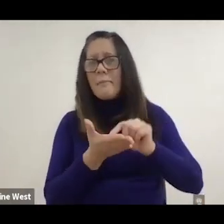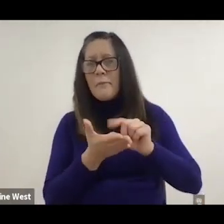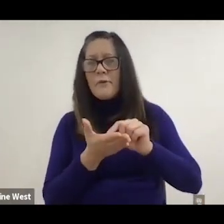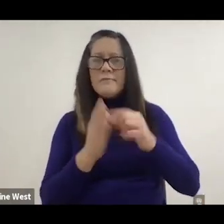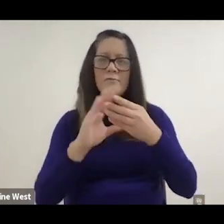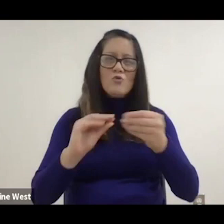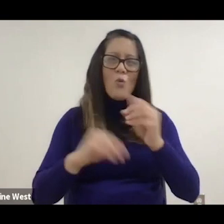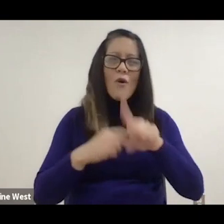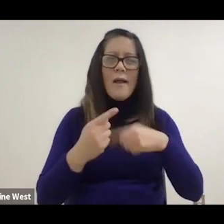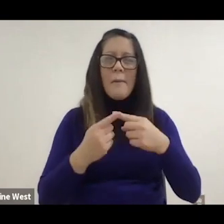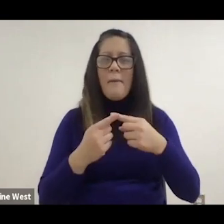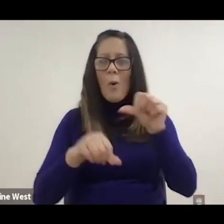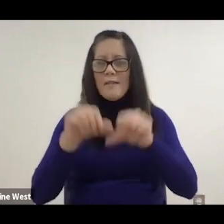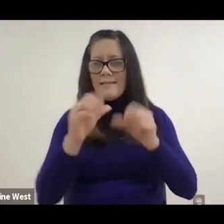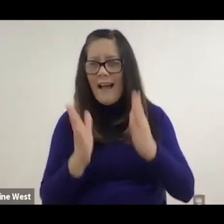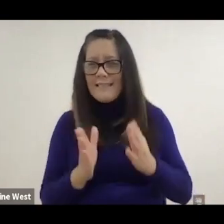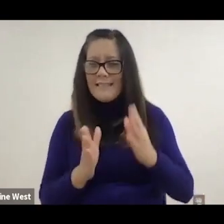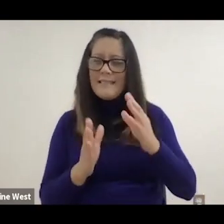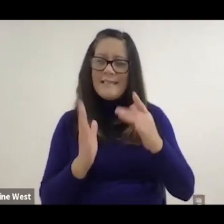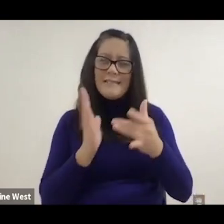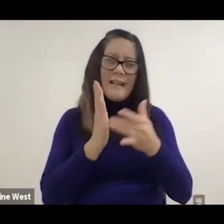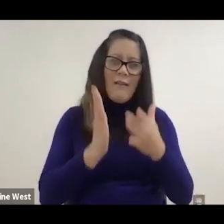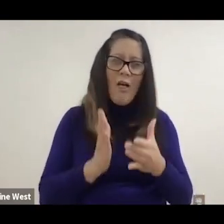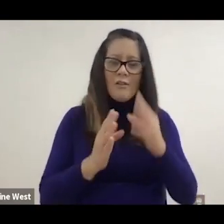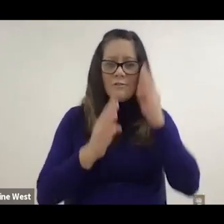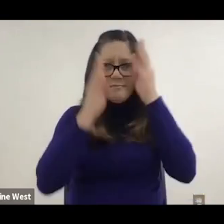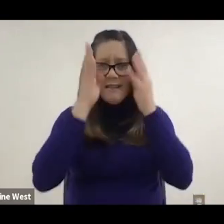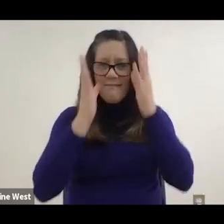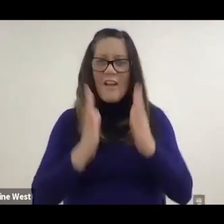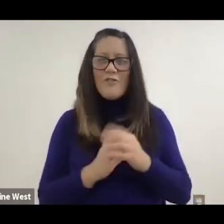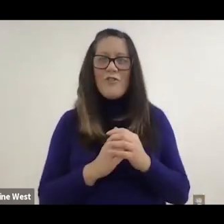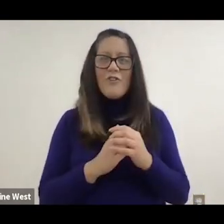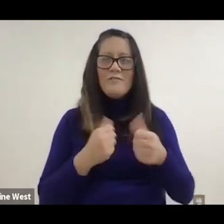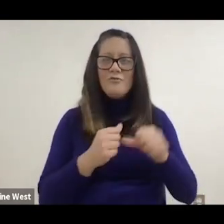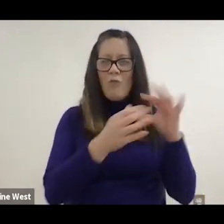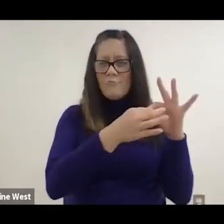inventor from somewhere in the world and try to relate that to something